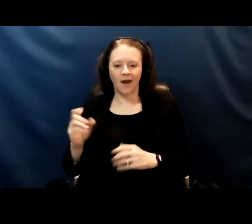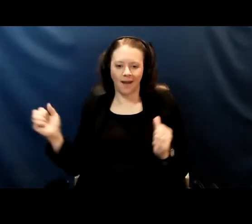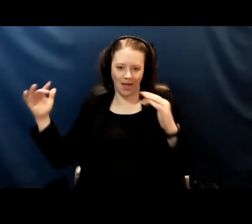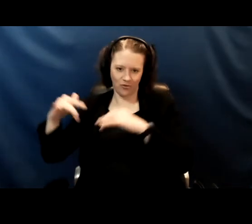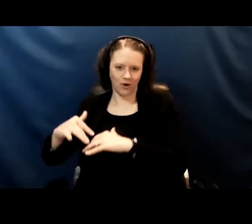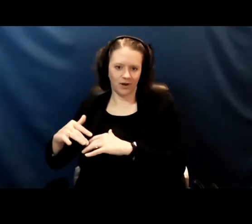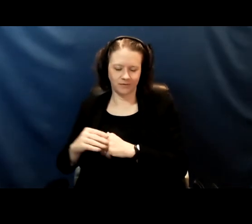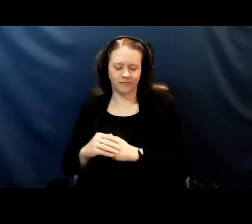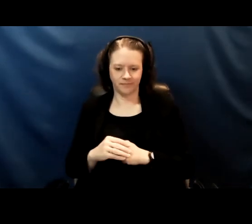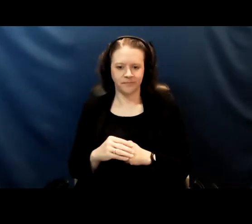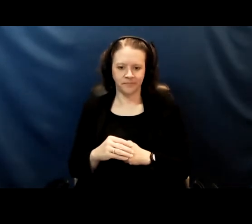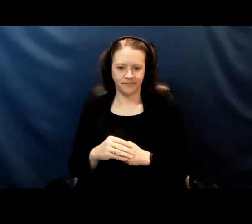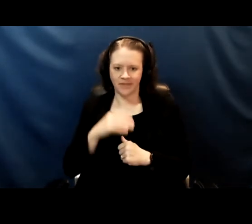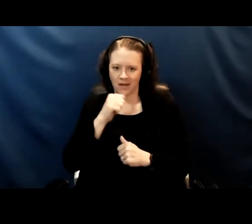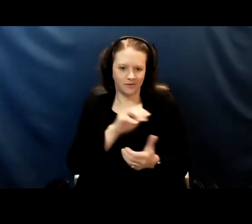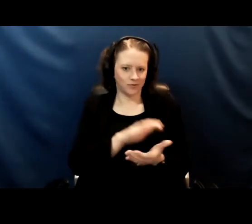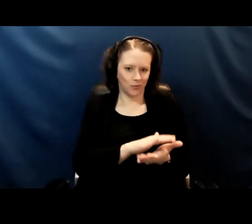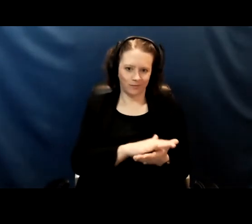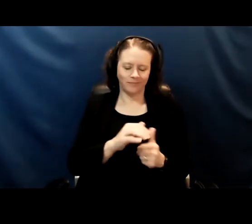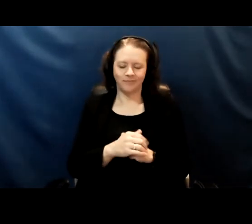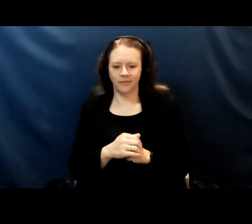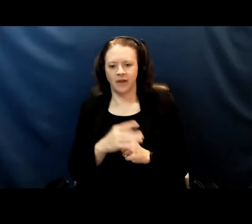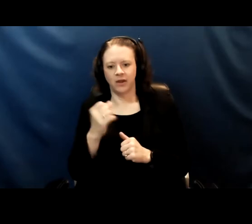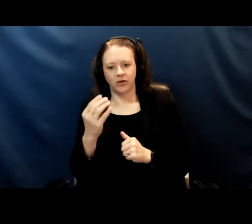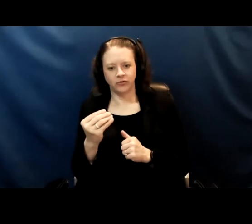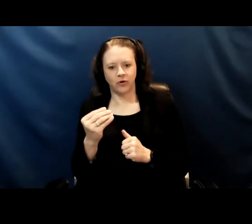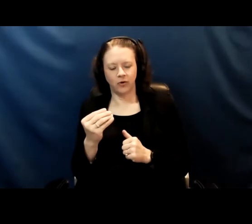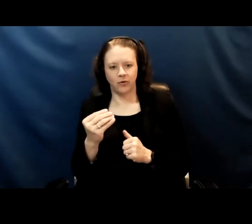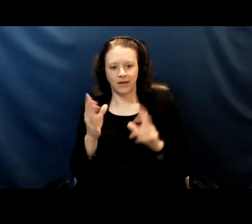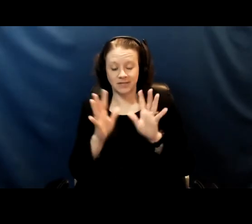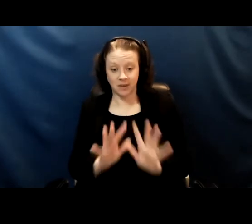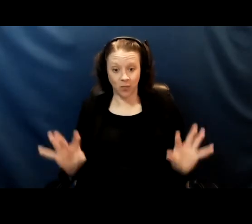Which speaks to the importance of continuing to be cautious